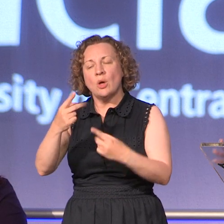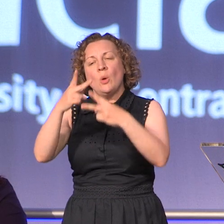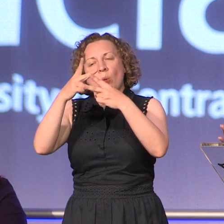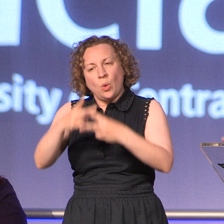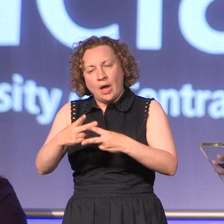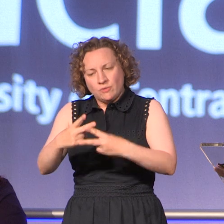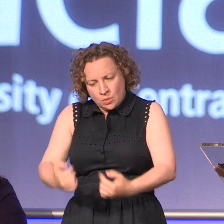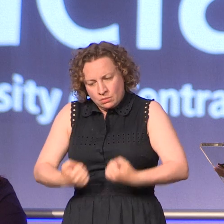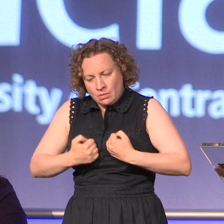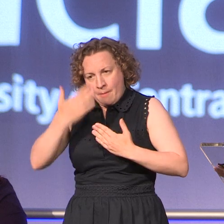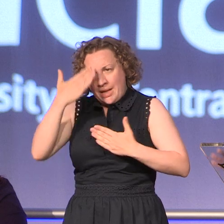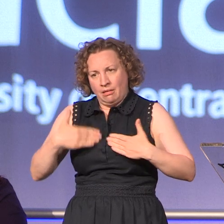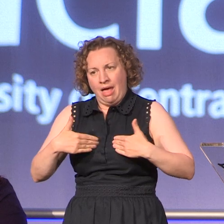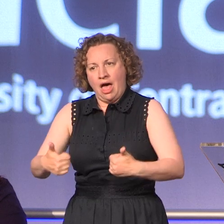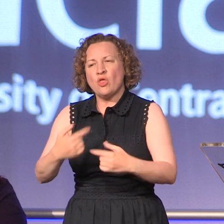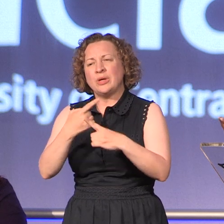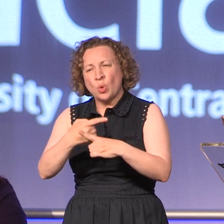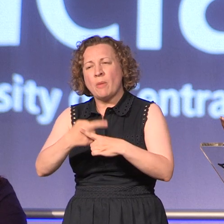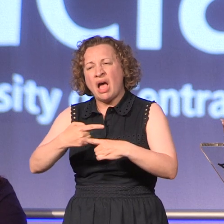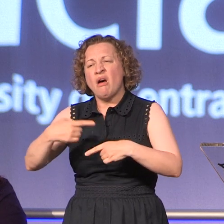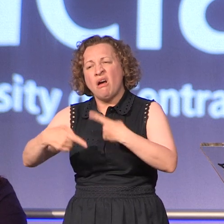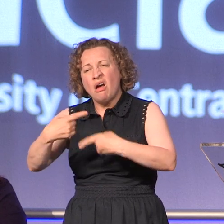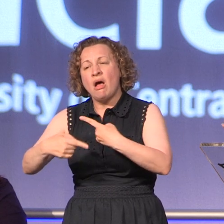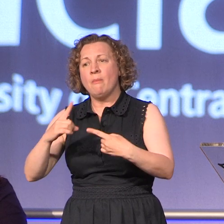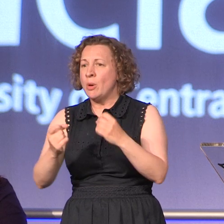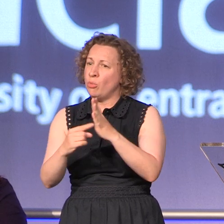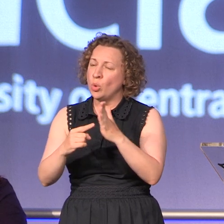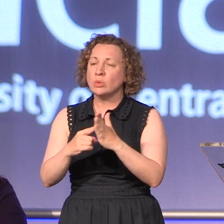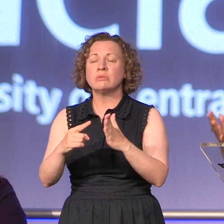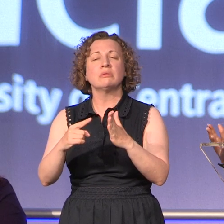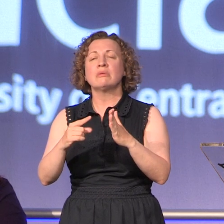it's really important and never forget whatever happens, wherever you go you